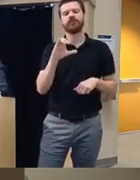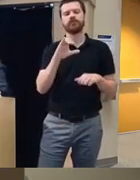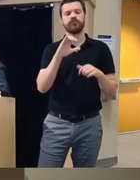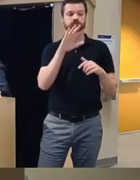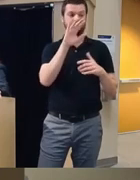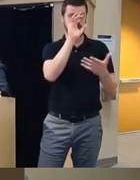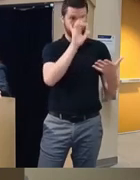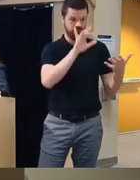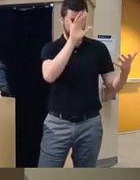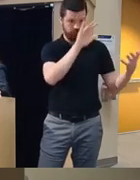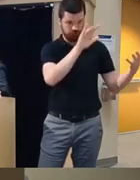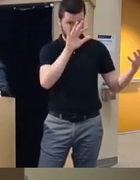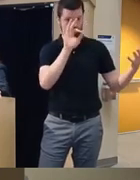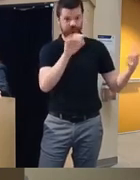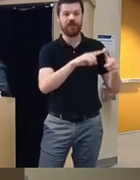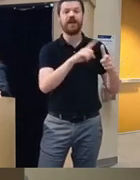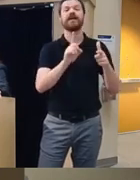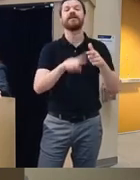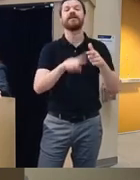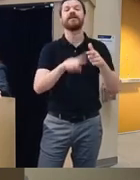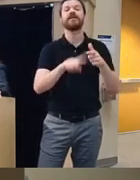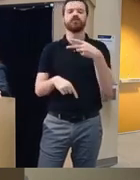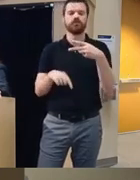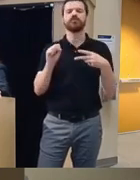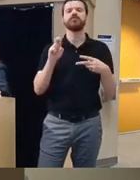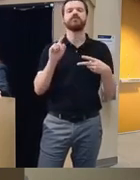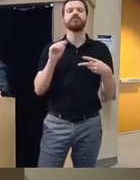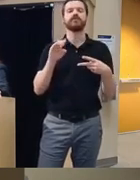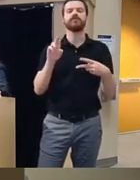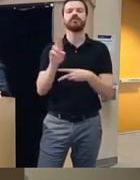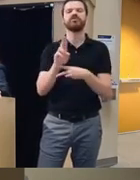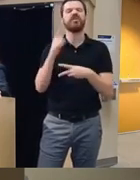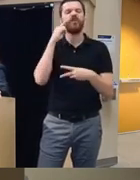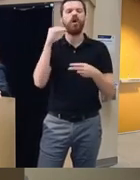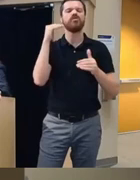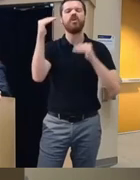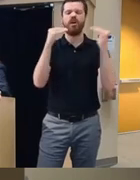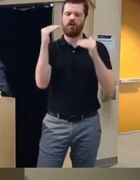then you'll you'll see like these two modules called substance useless for adult populations and